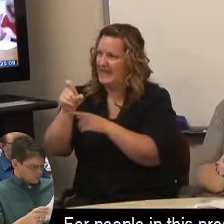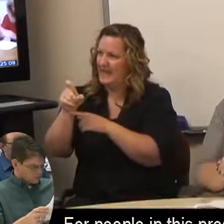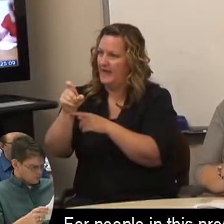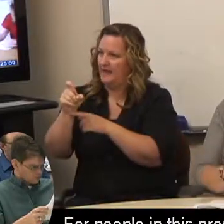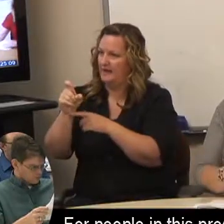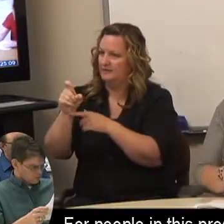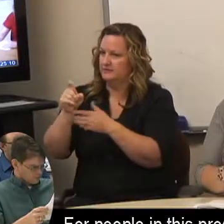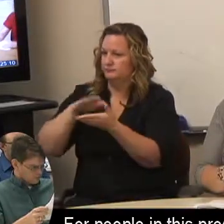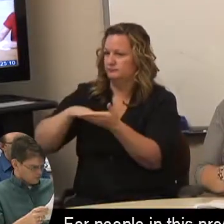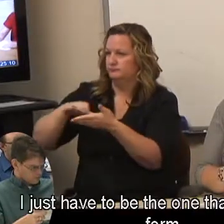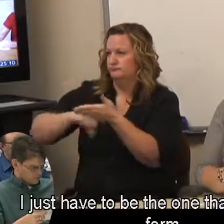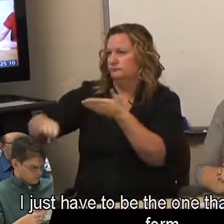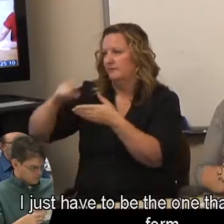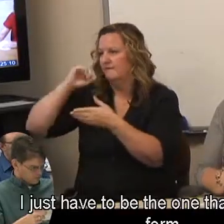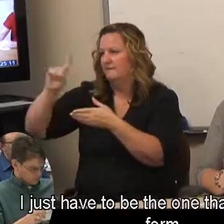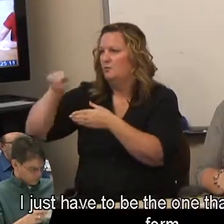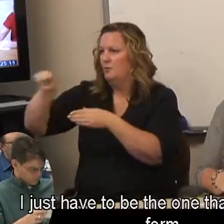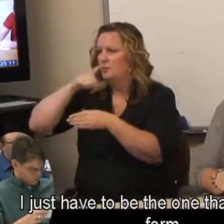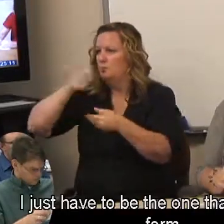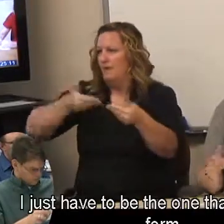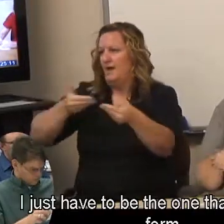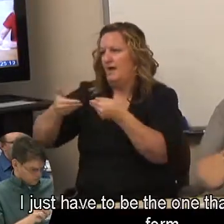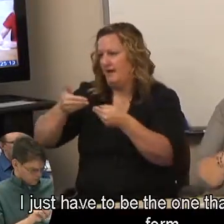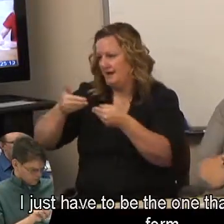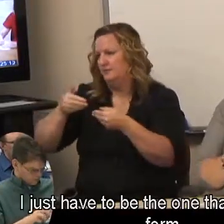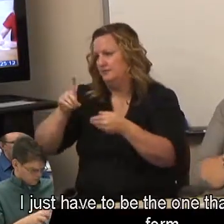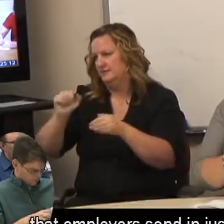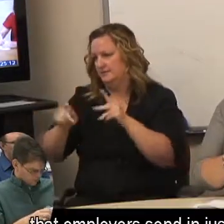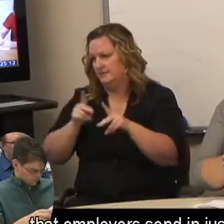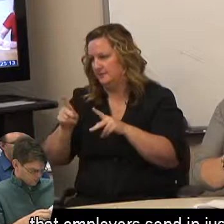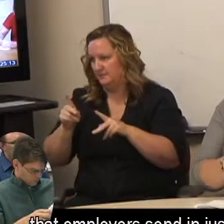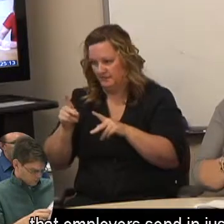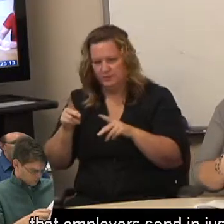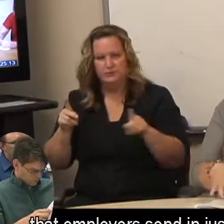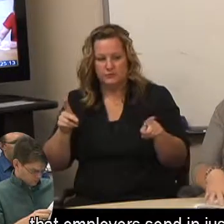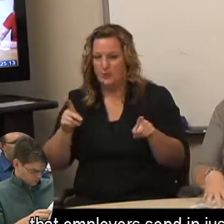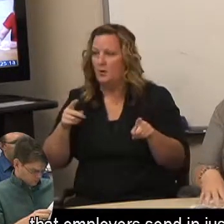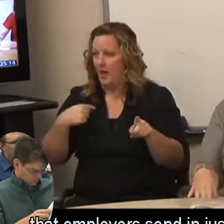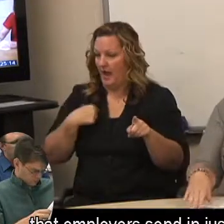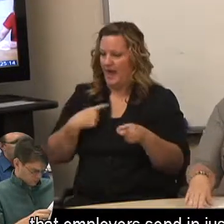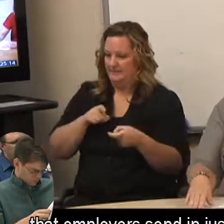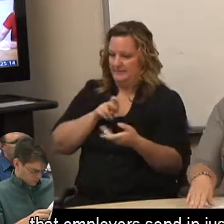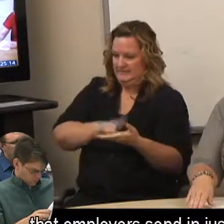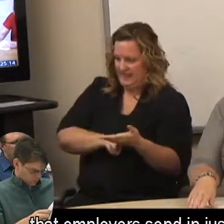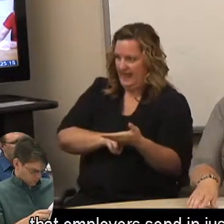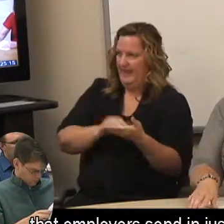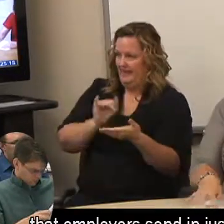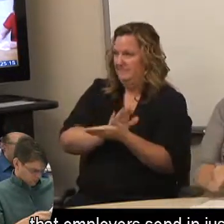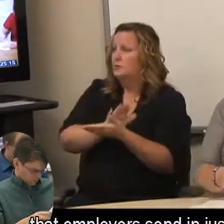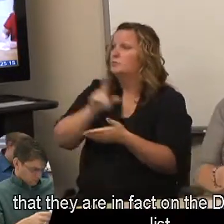For people in this program. I just have to be the one that signs that form that employers send in just to certify